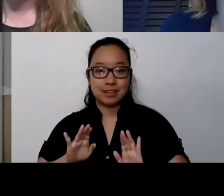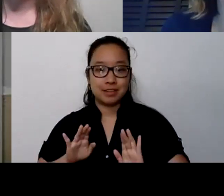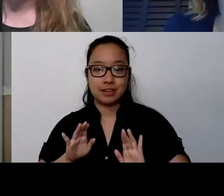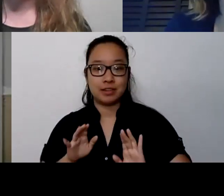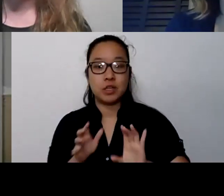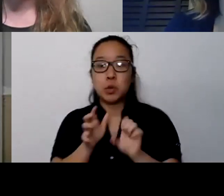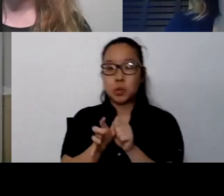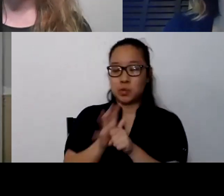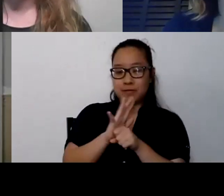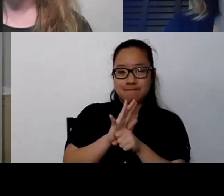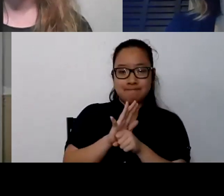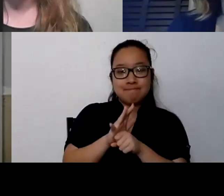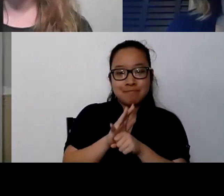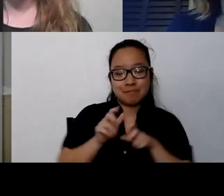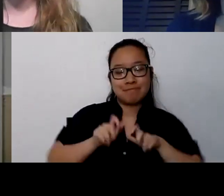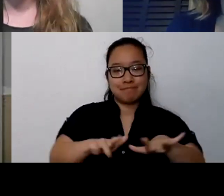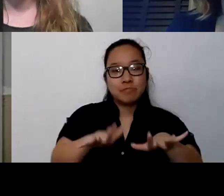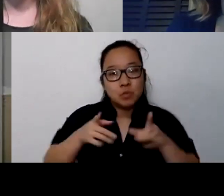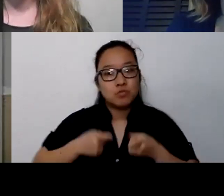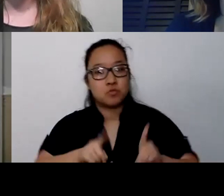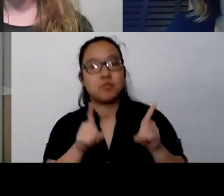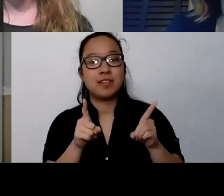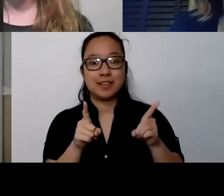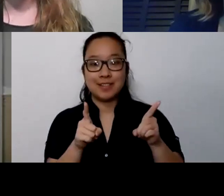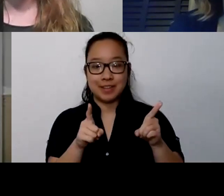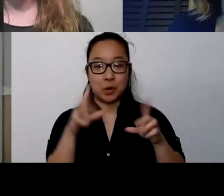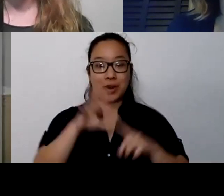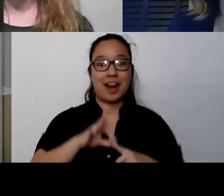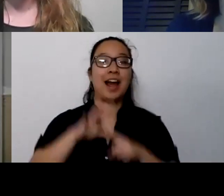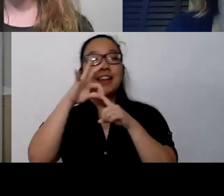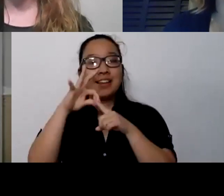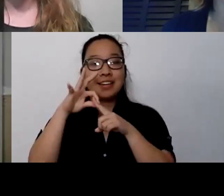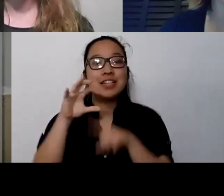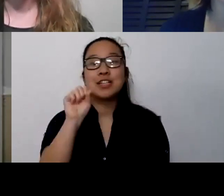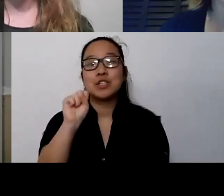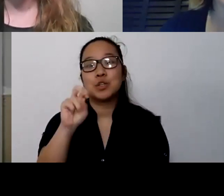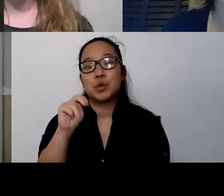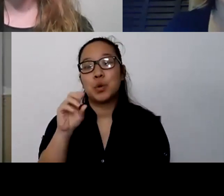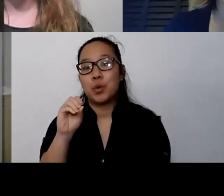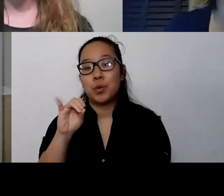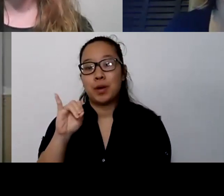There's so much fun and they have lots of crafting and things that are two different groups.